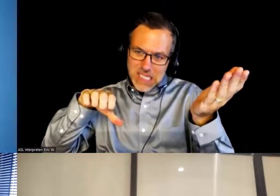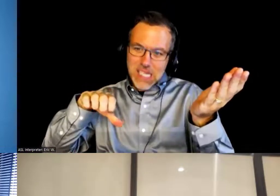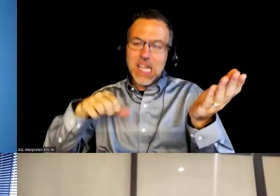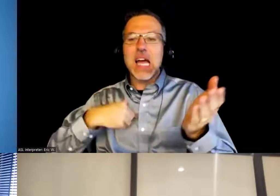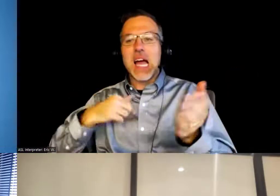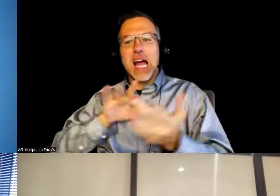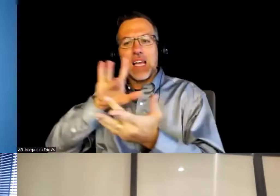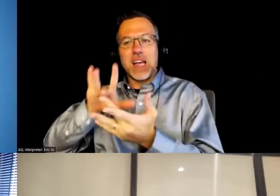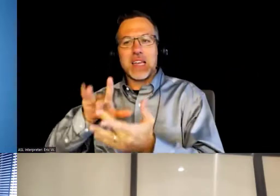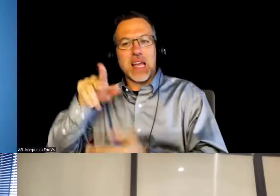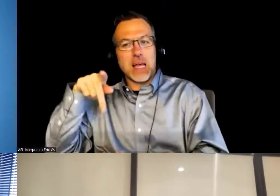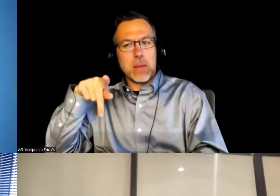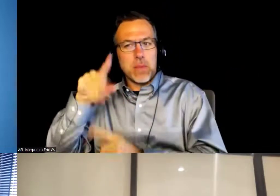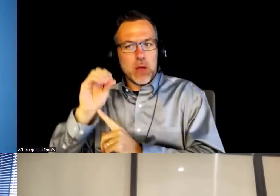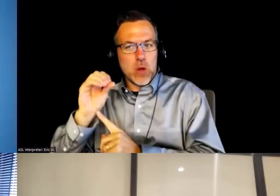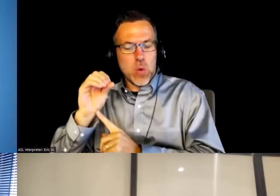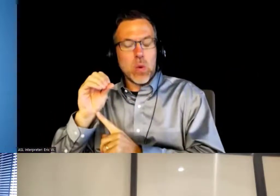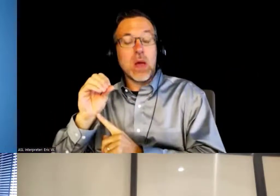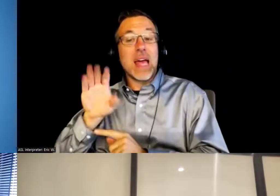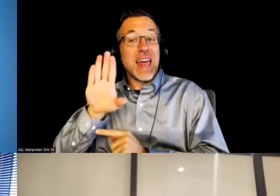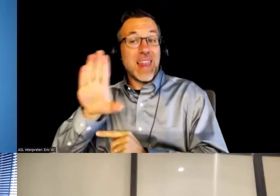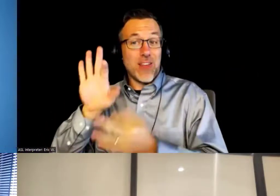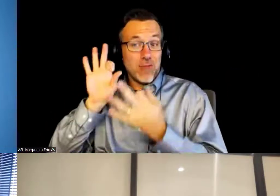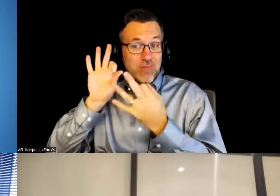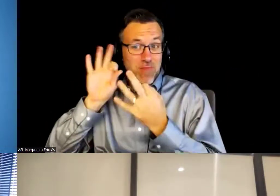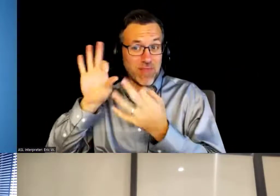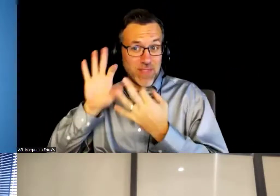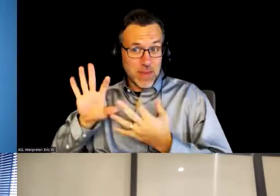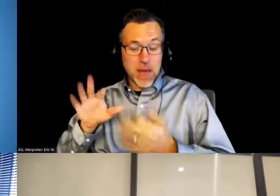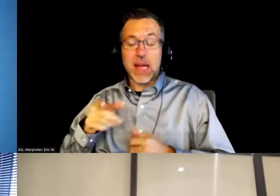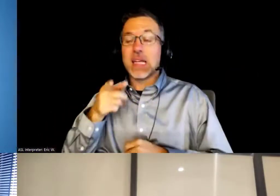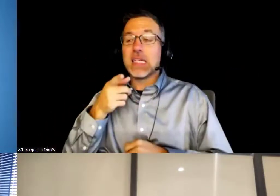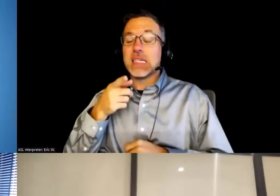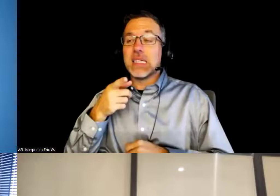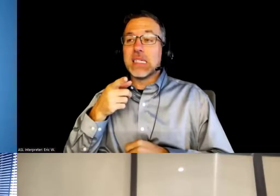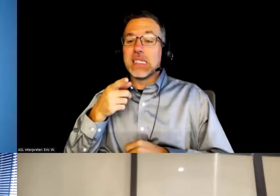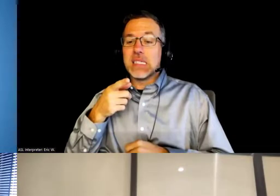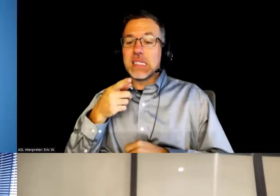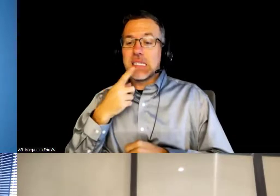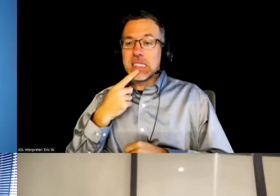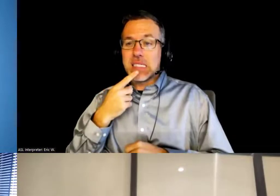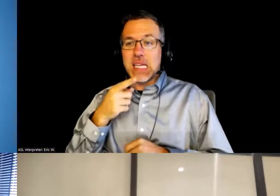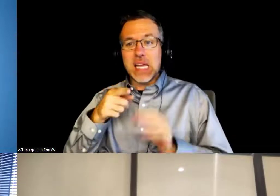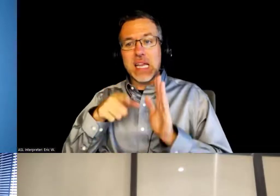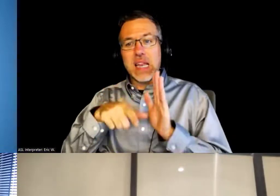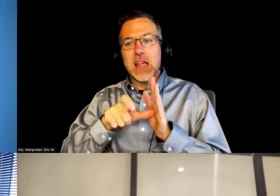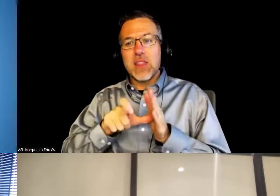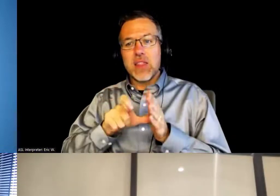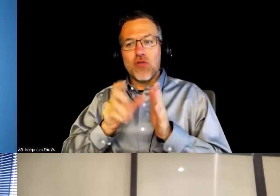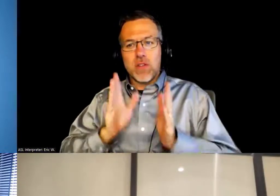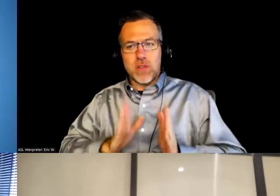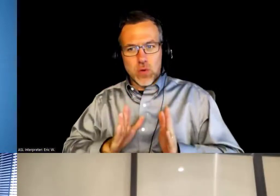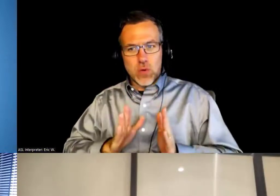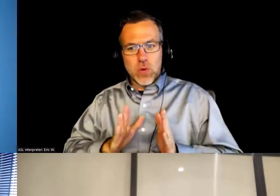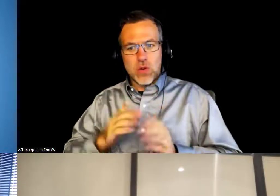and the criticism, feedback that I got was, the reviewer thought that it wasn't feasible.